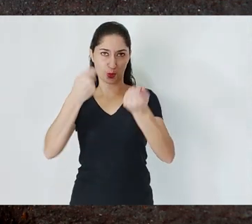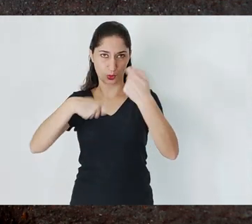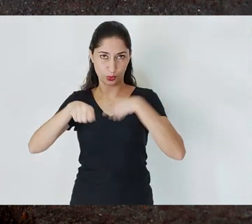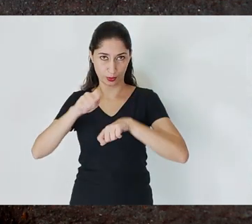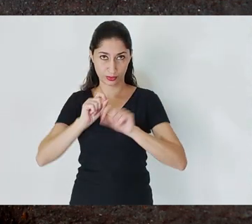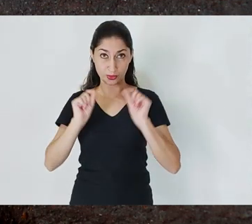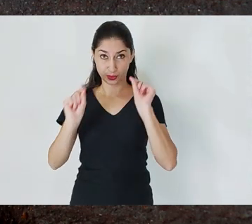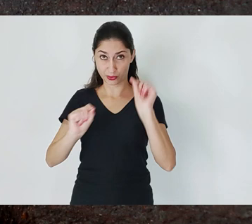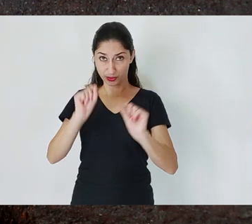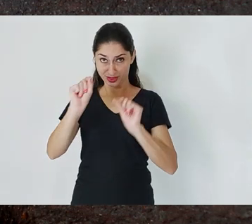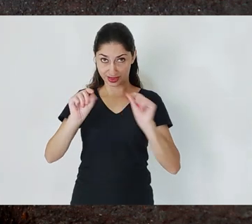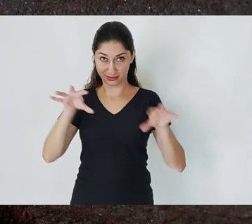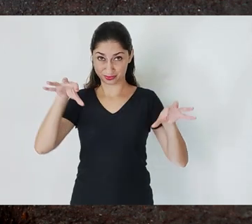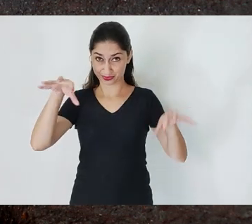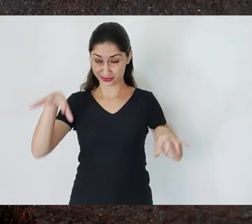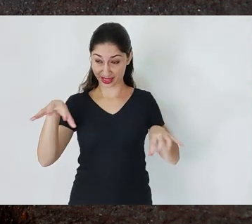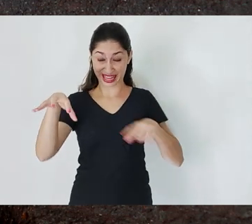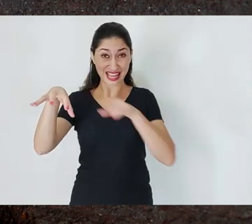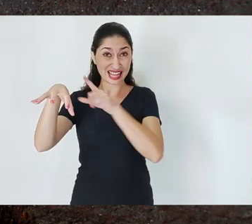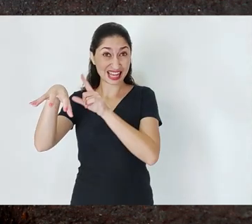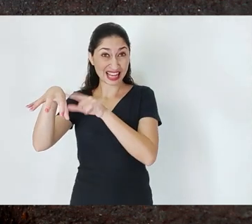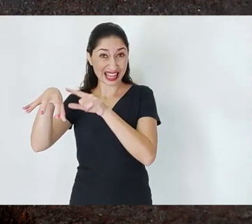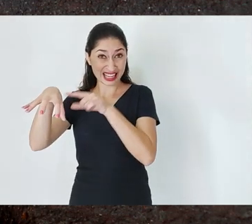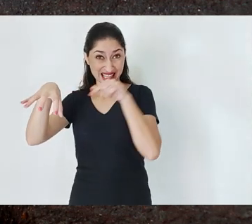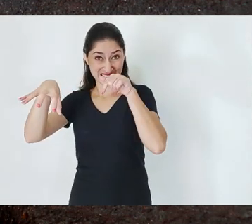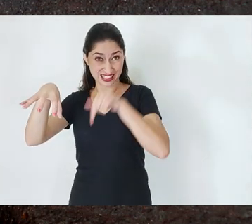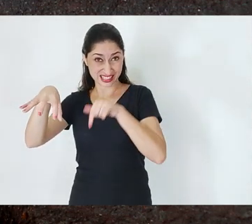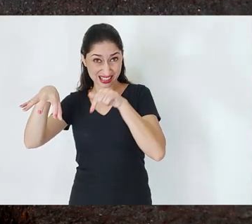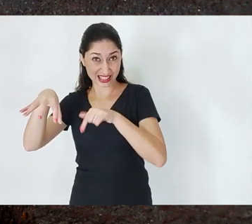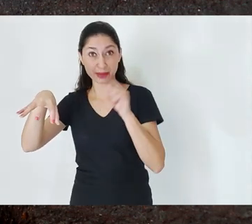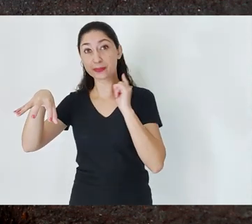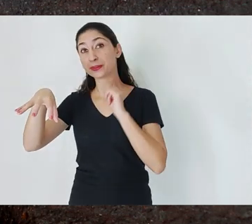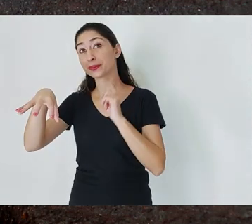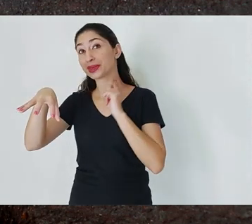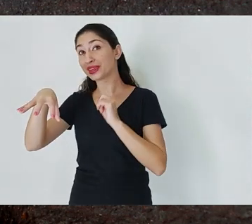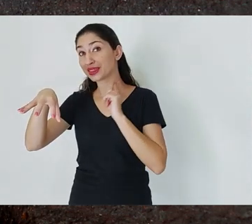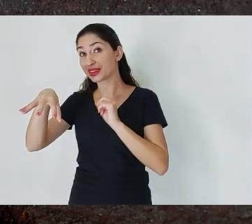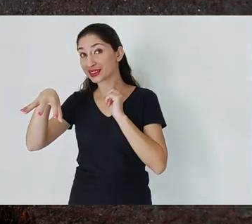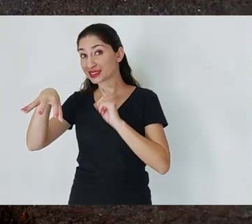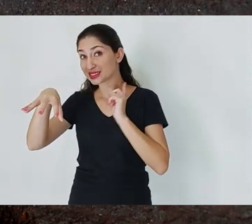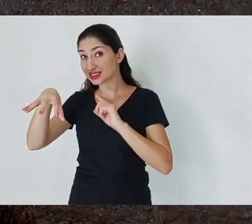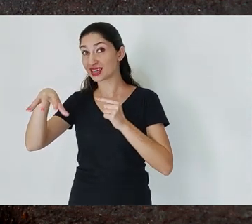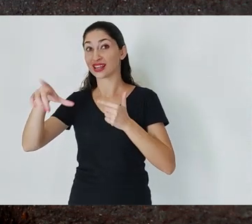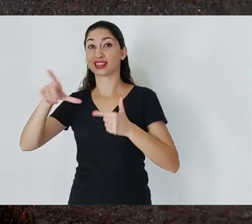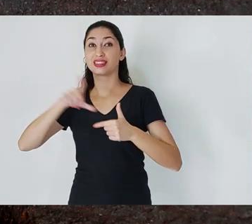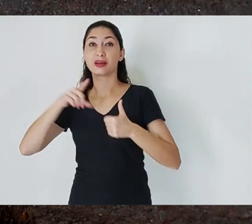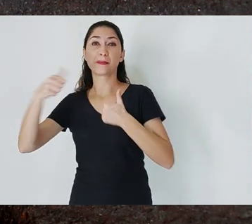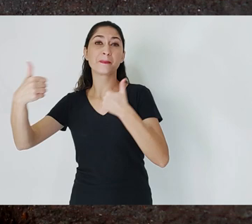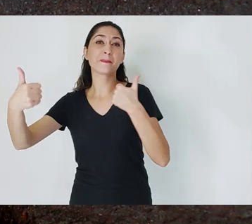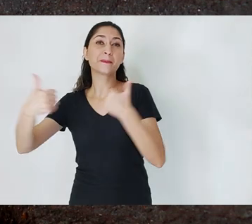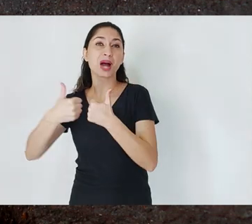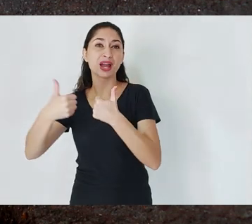since the Iron Quadrangle is located next to the third largest metropolitan region in the country,